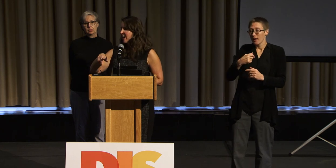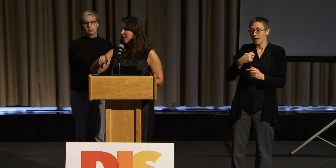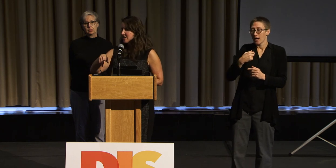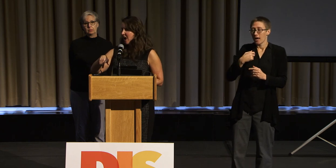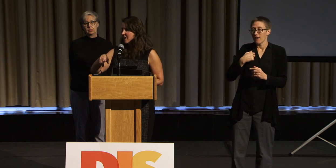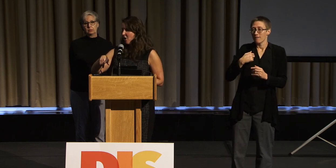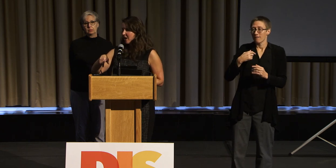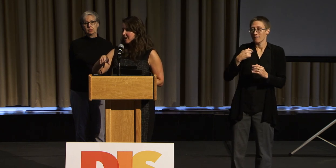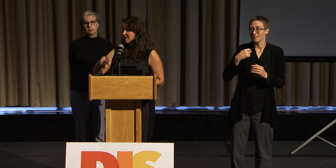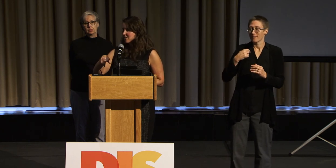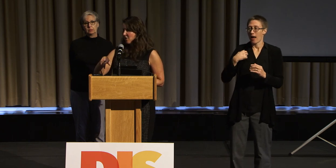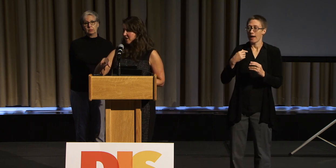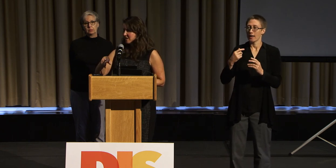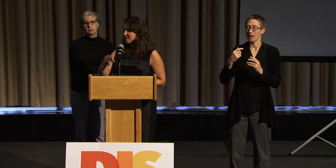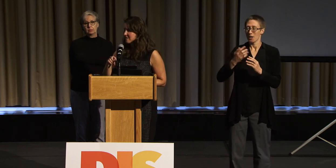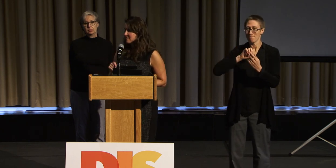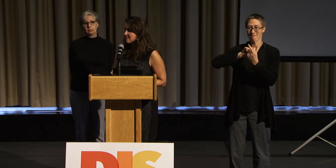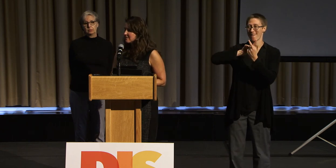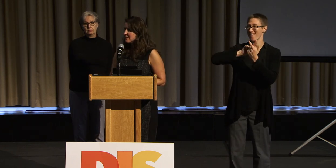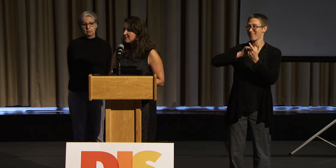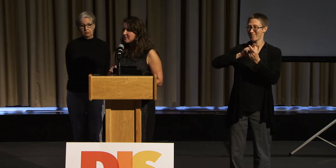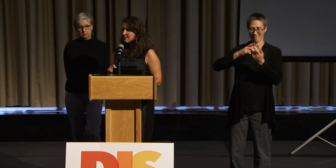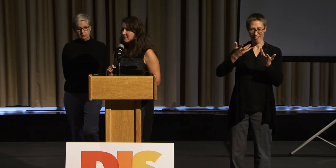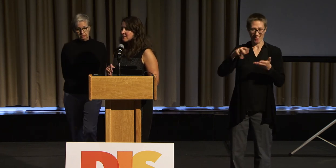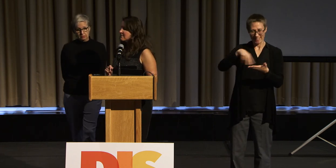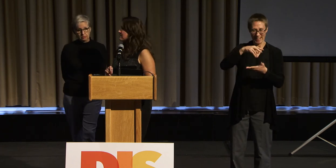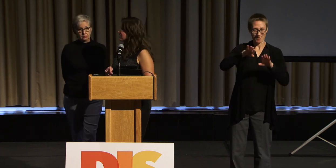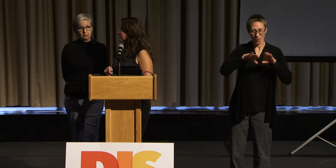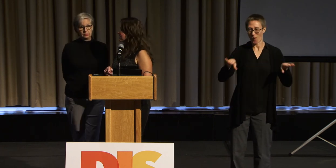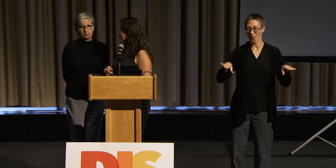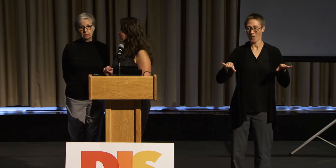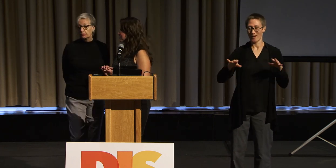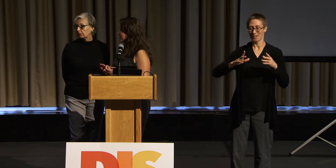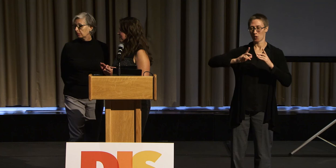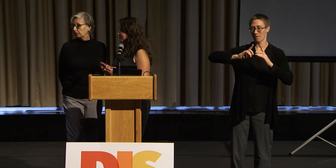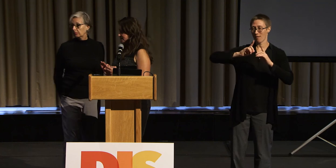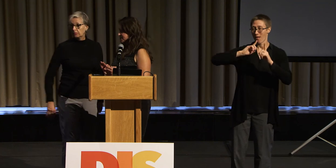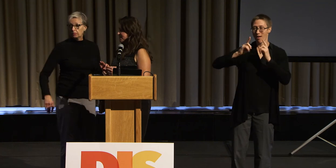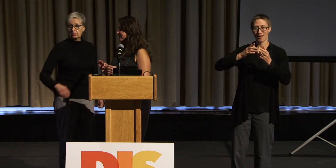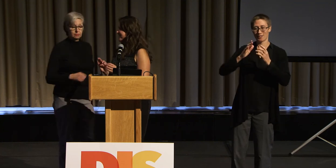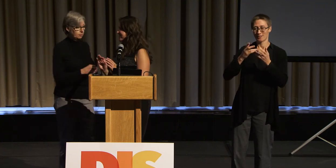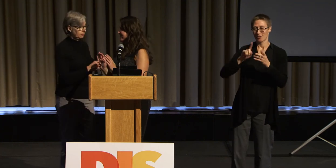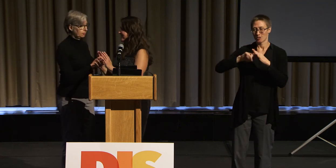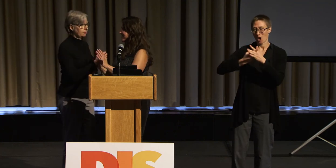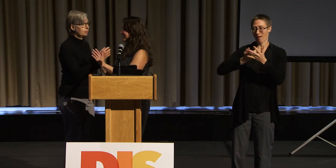how the dialogue gets started. Thank you so much.